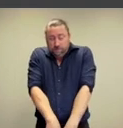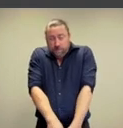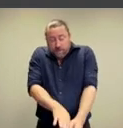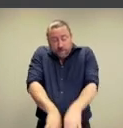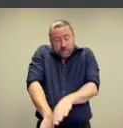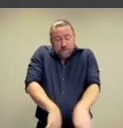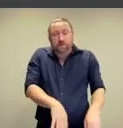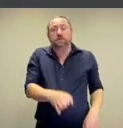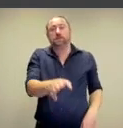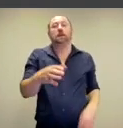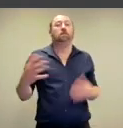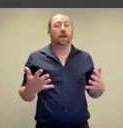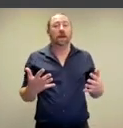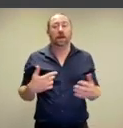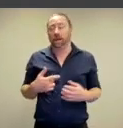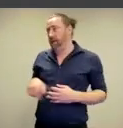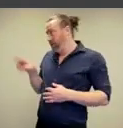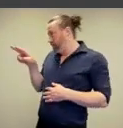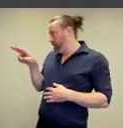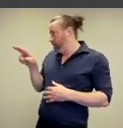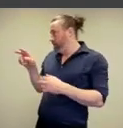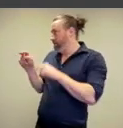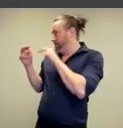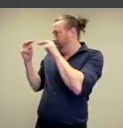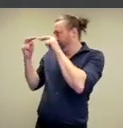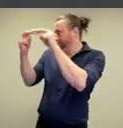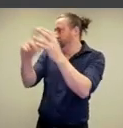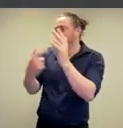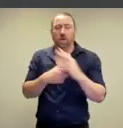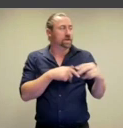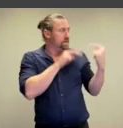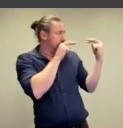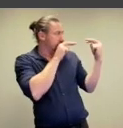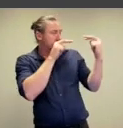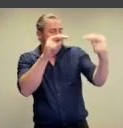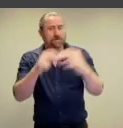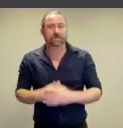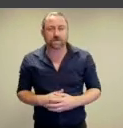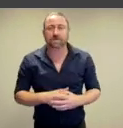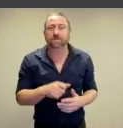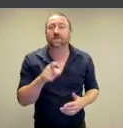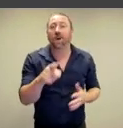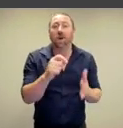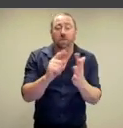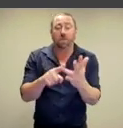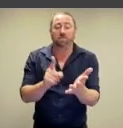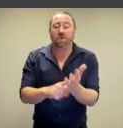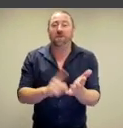prompting the question do you turn left